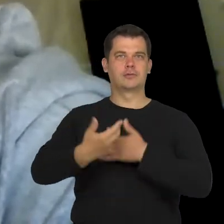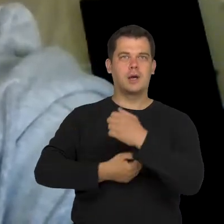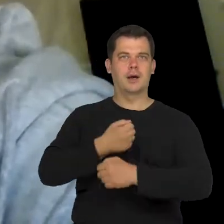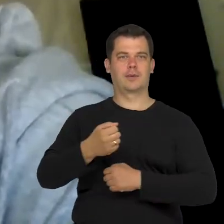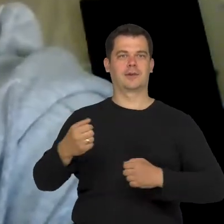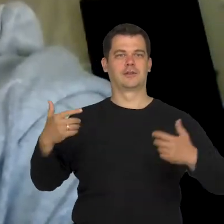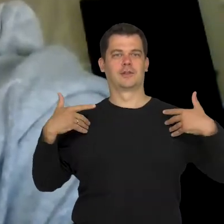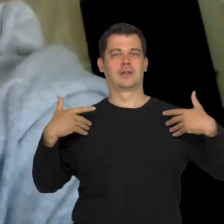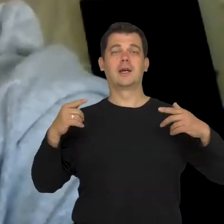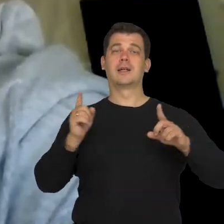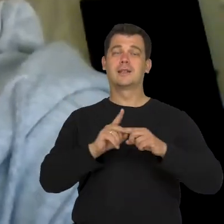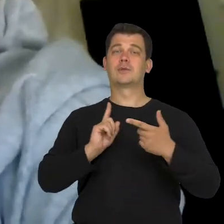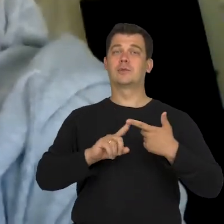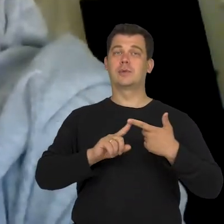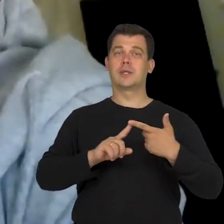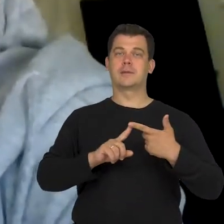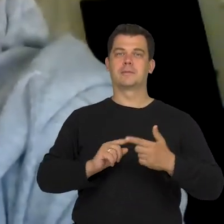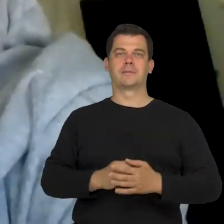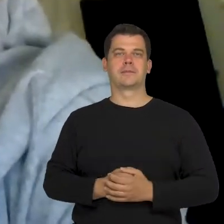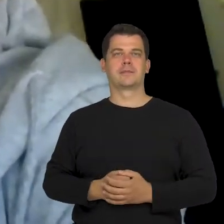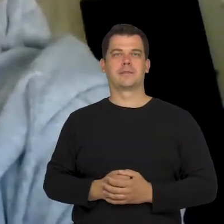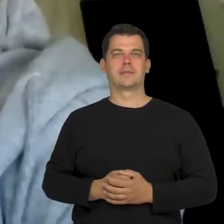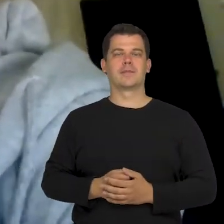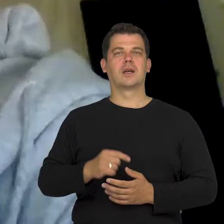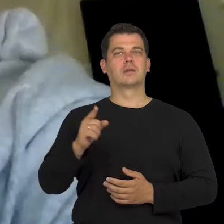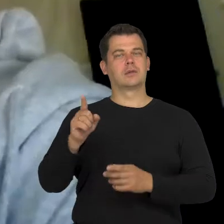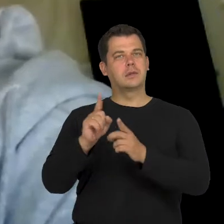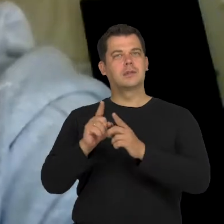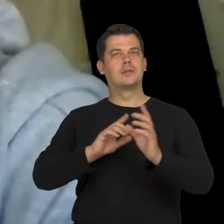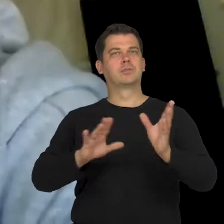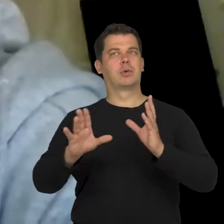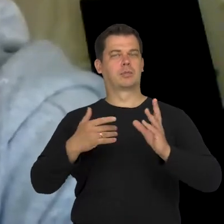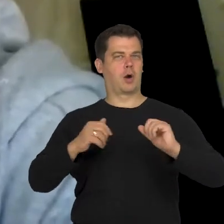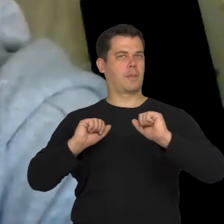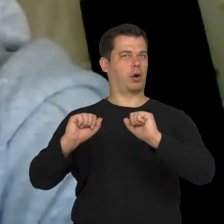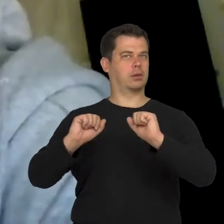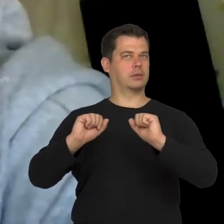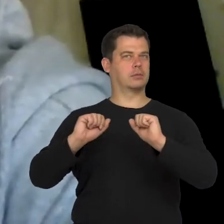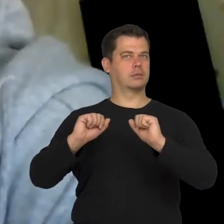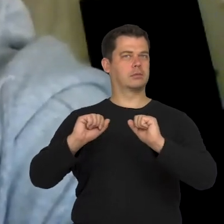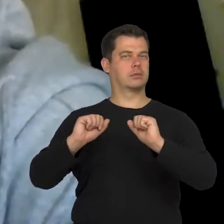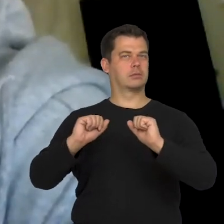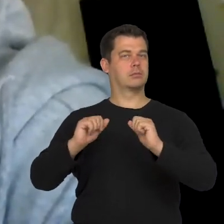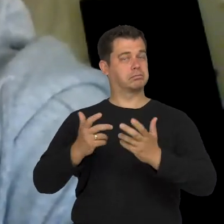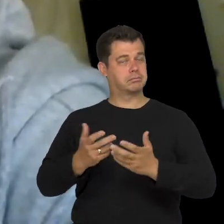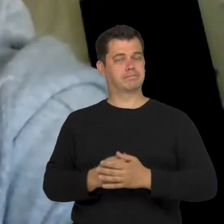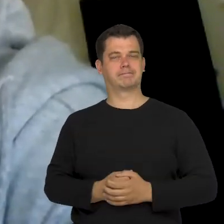and it also can be used to defend ourselves in a way.